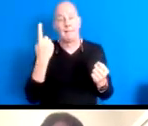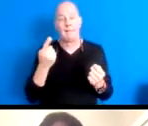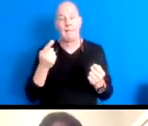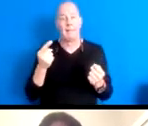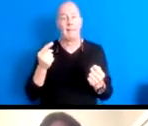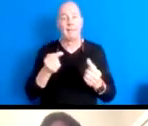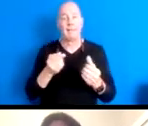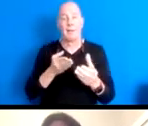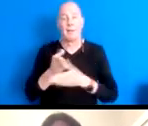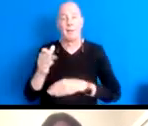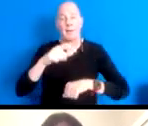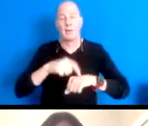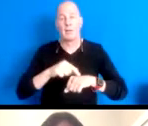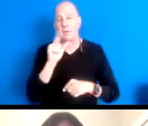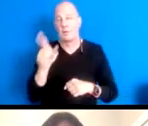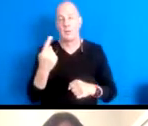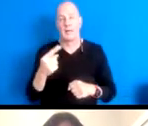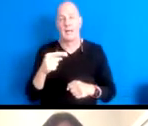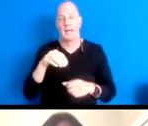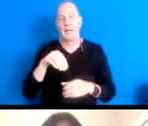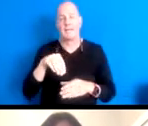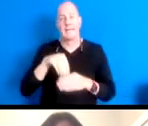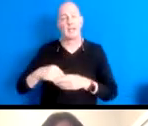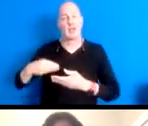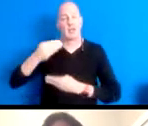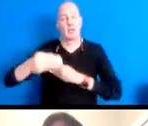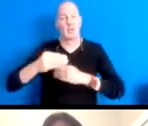There's not only been intergenerational trauma, but also intergenerational strength that we